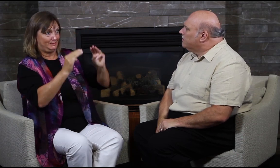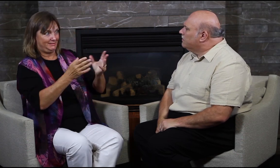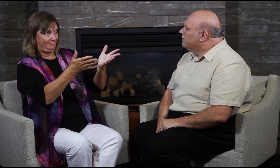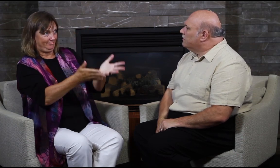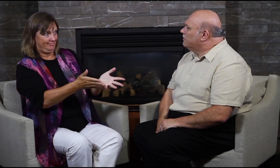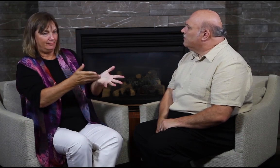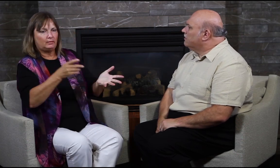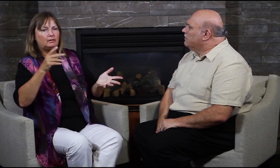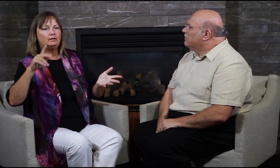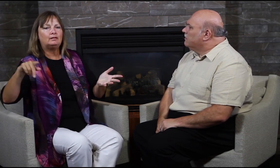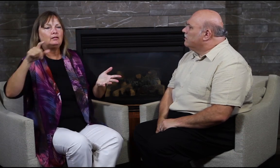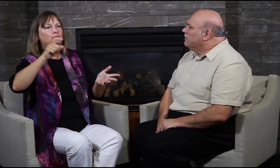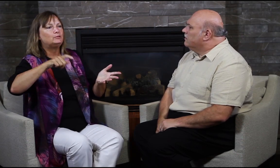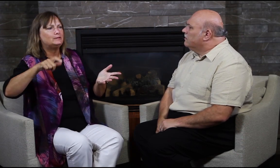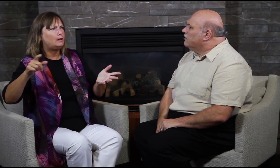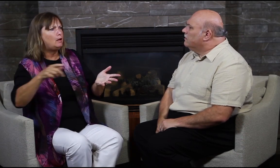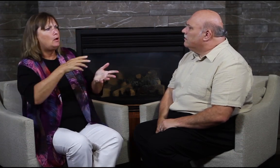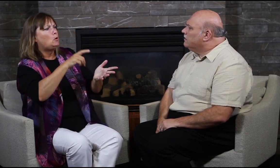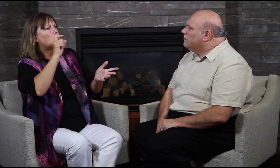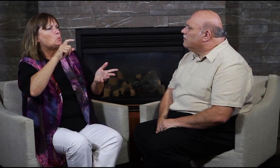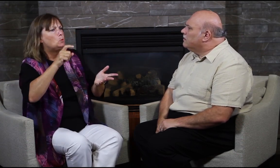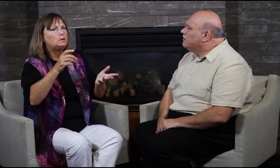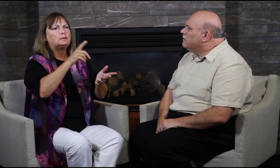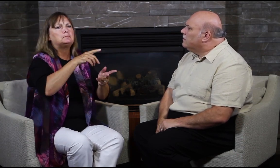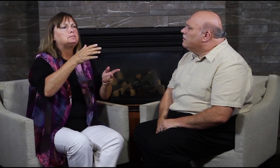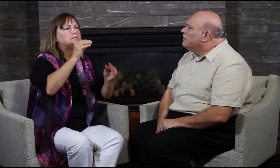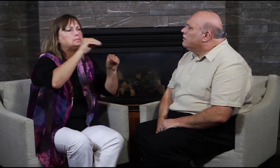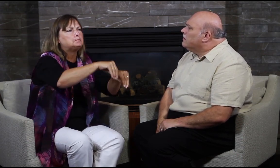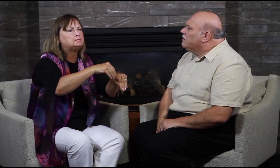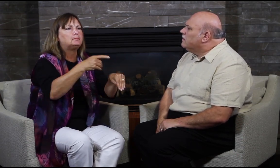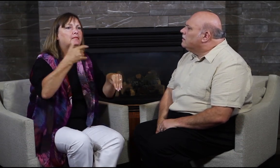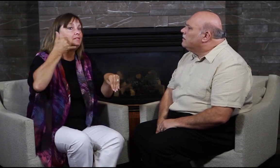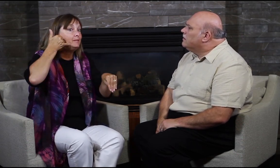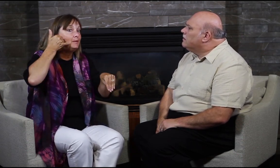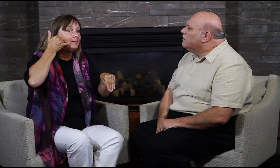wants antiques such as the TTY to be